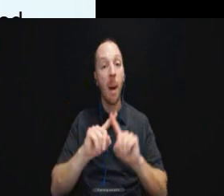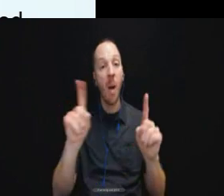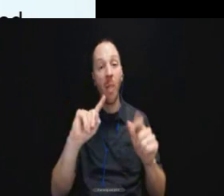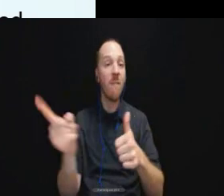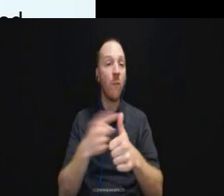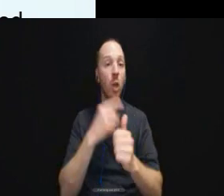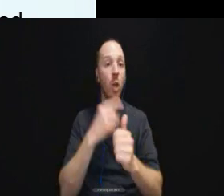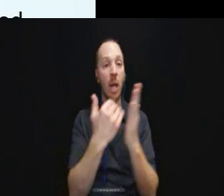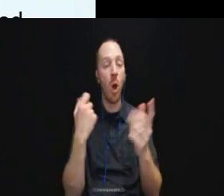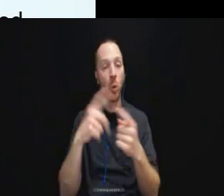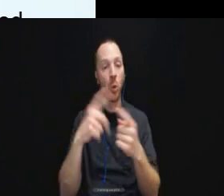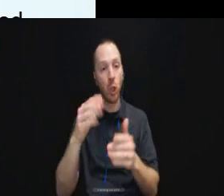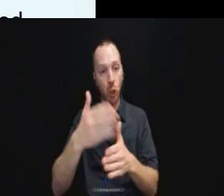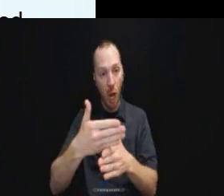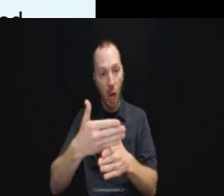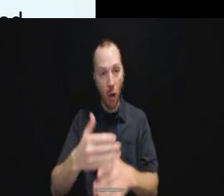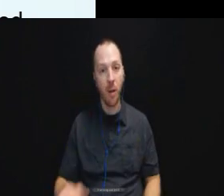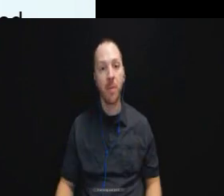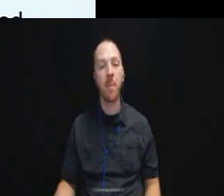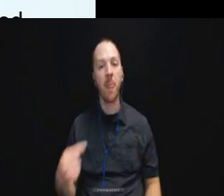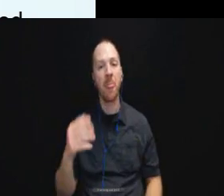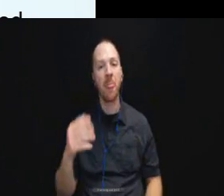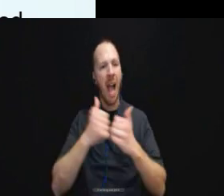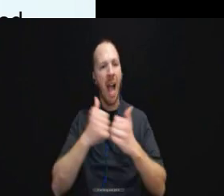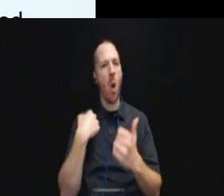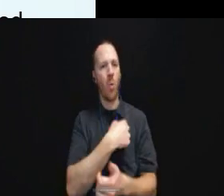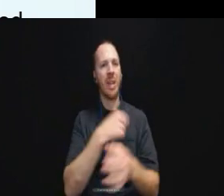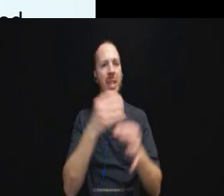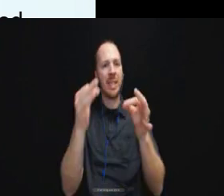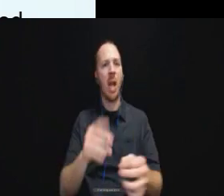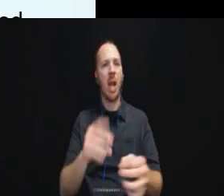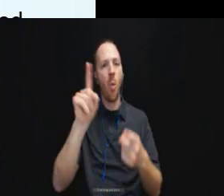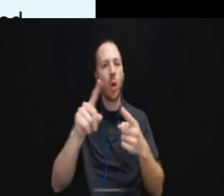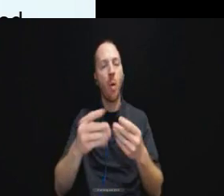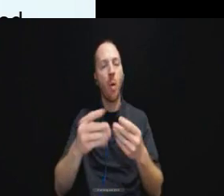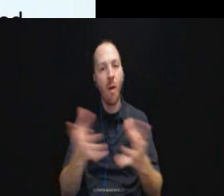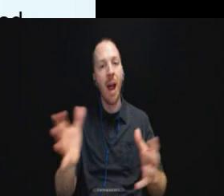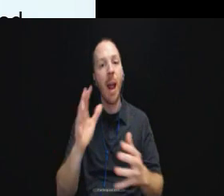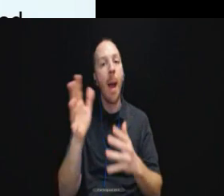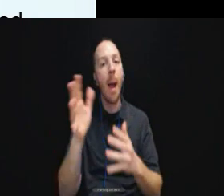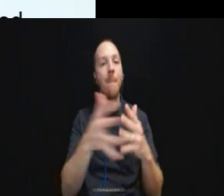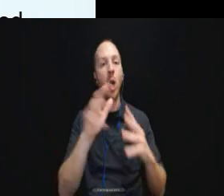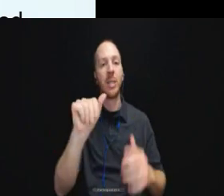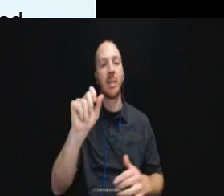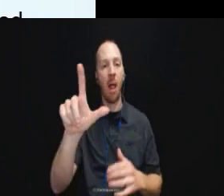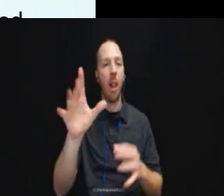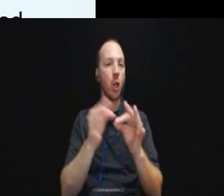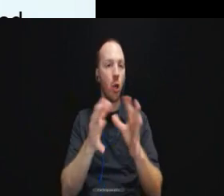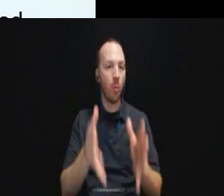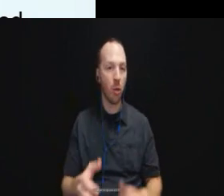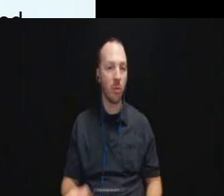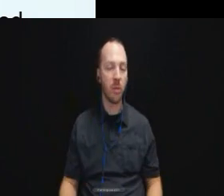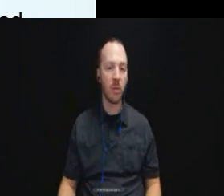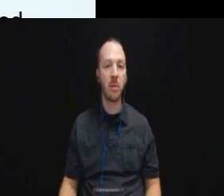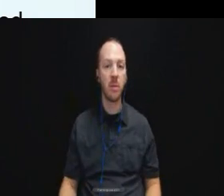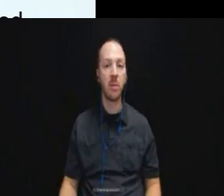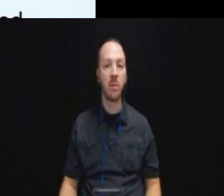to share is how do we decide when to provide American Sign Language interpreters.